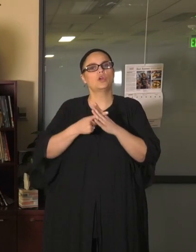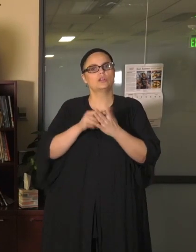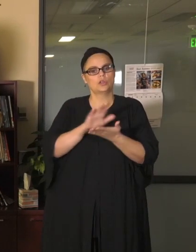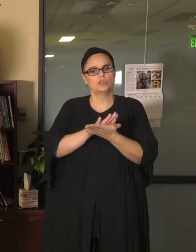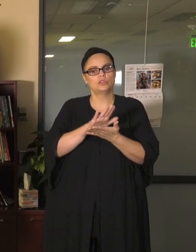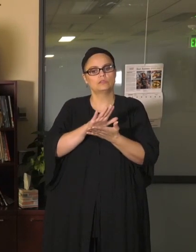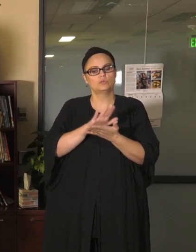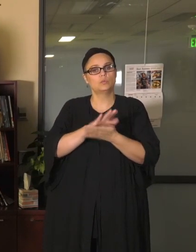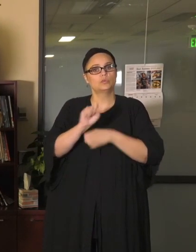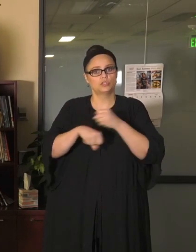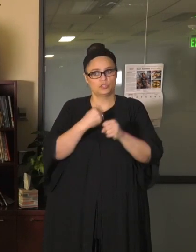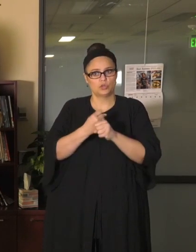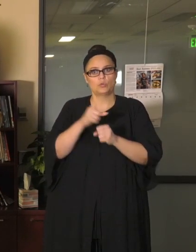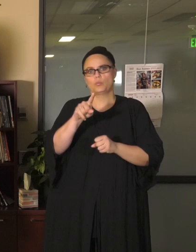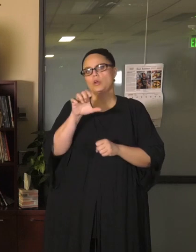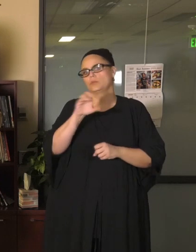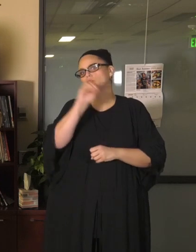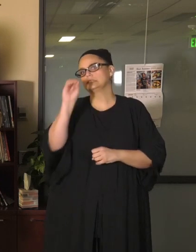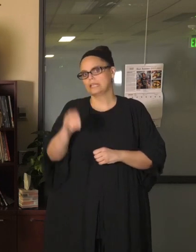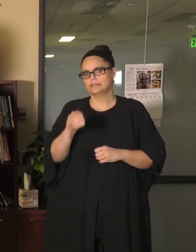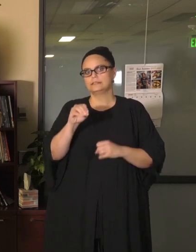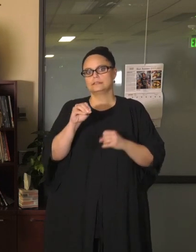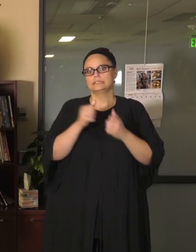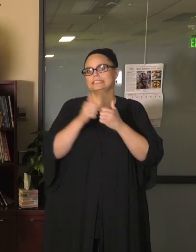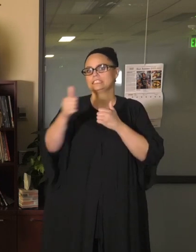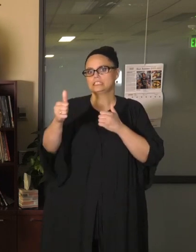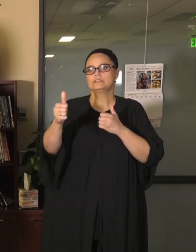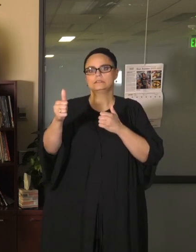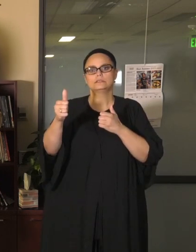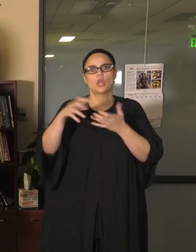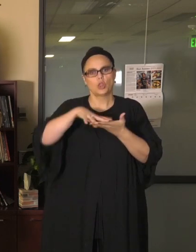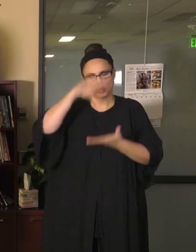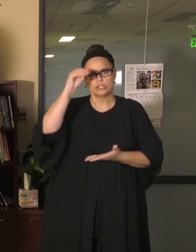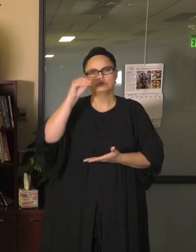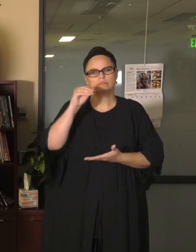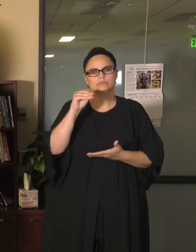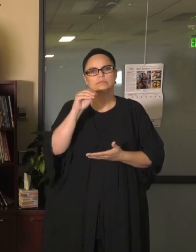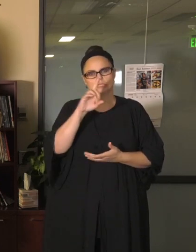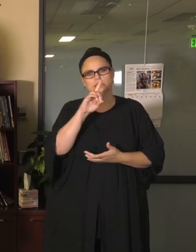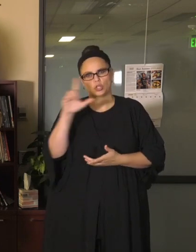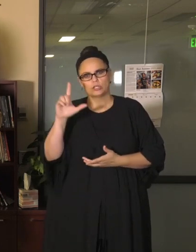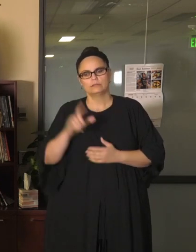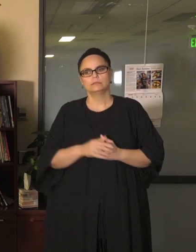Distance learning with added support, distance learning that better serves our students and partners with our families.